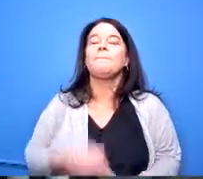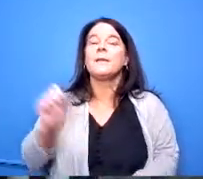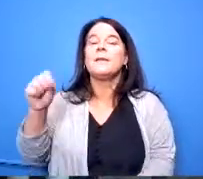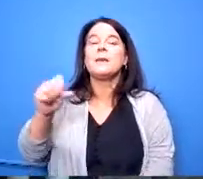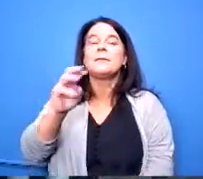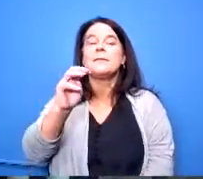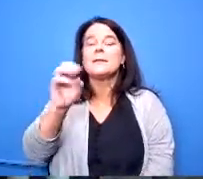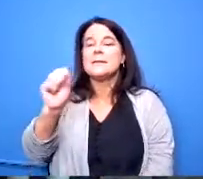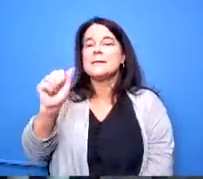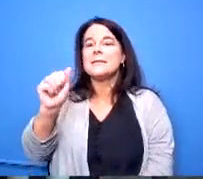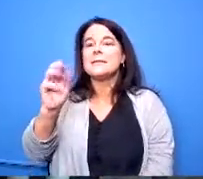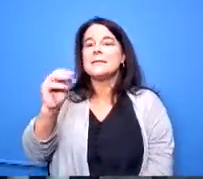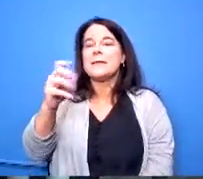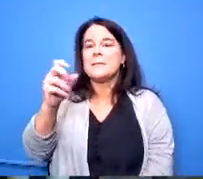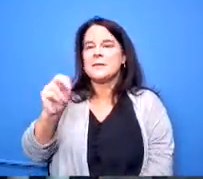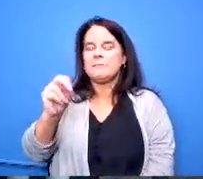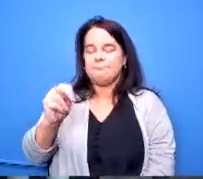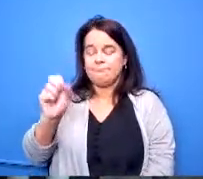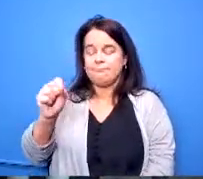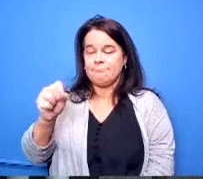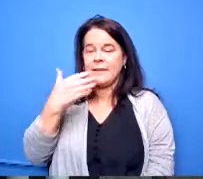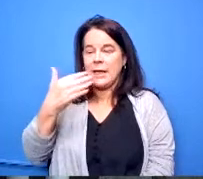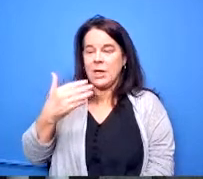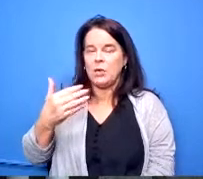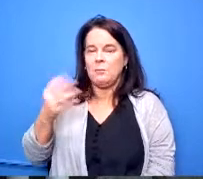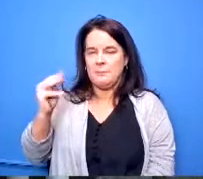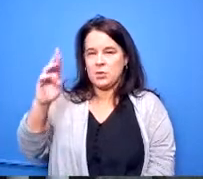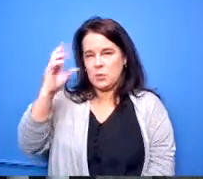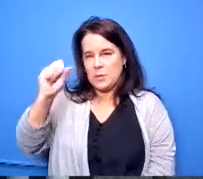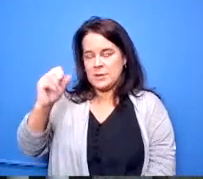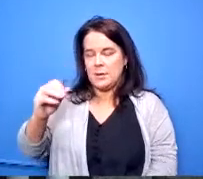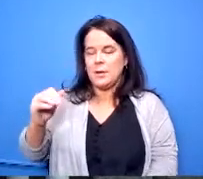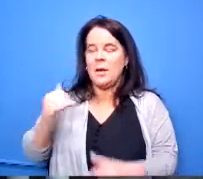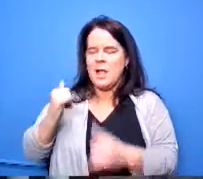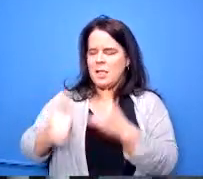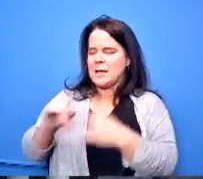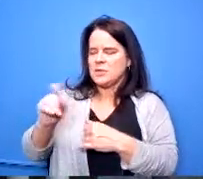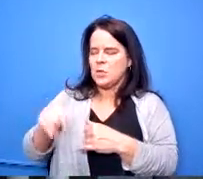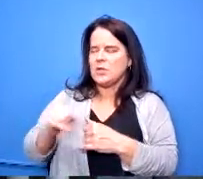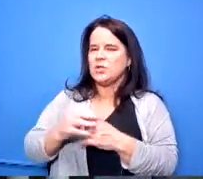mr president my last question for now is the new course i'm excited to about the foundation